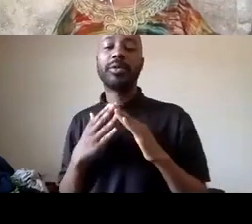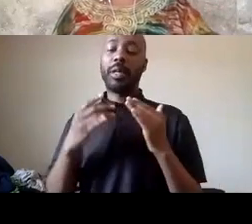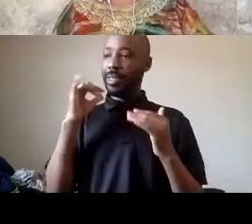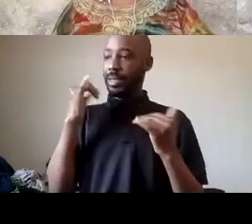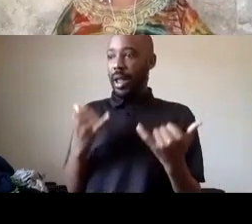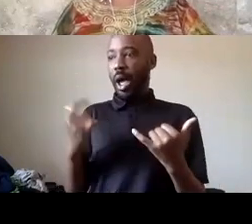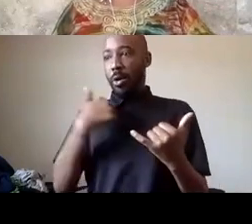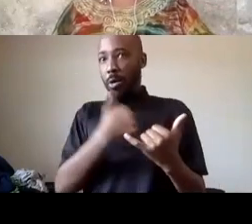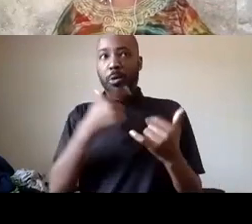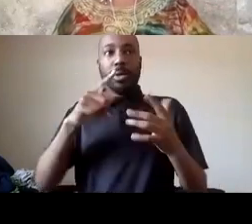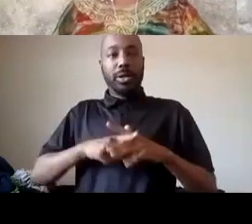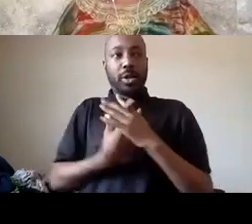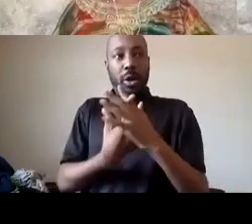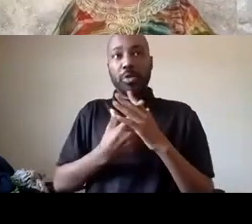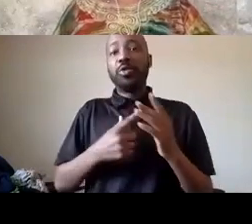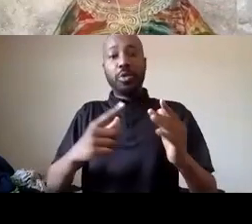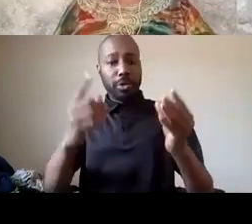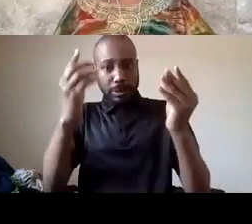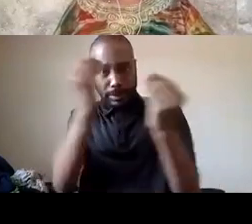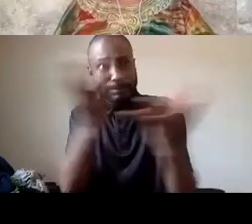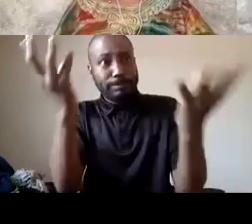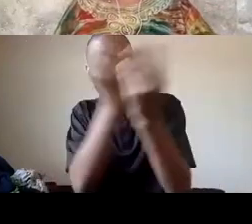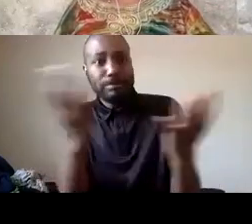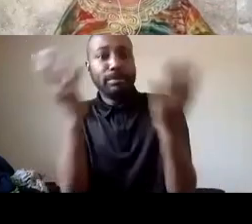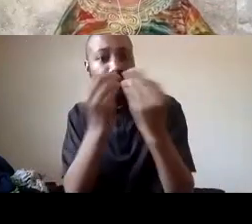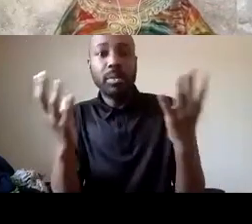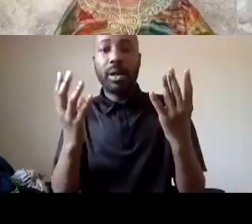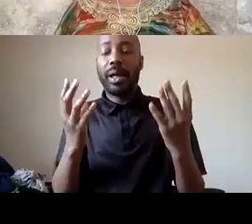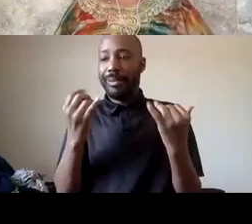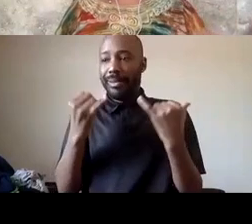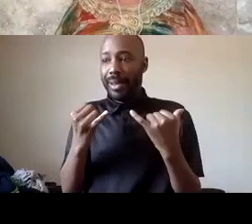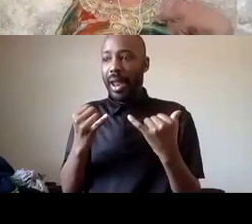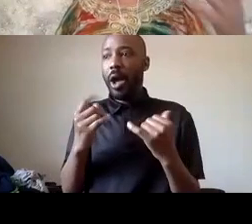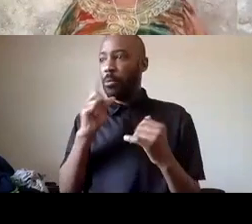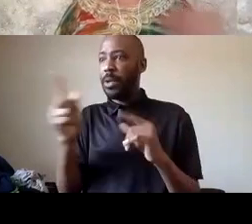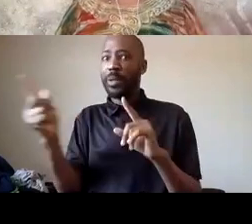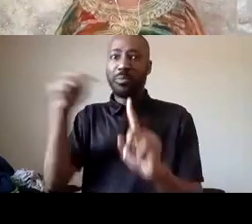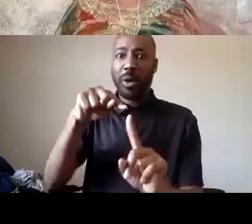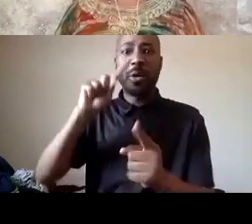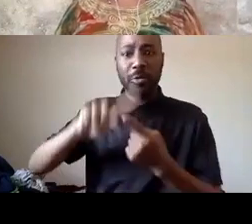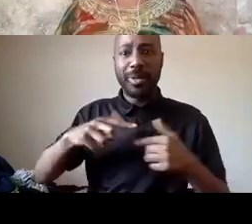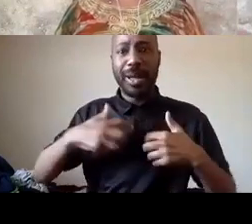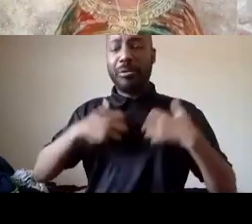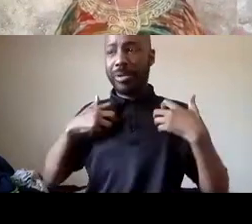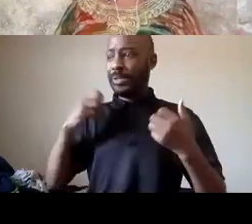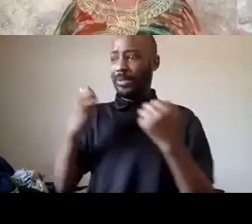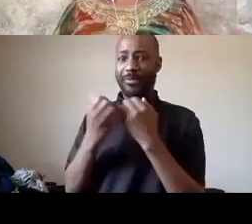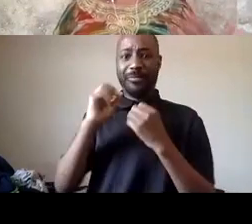really pointing to um the outrage of it all and we had been doing this for the last five years really